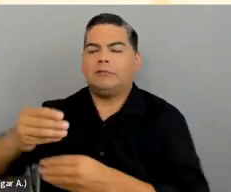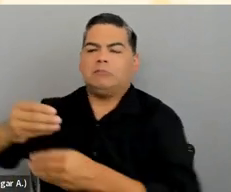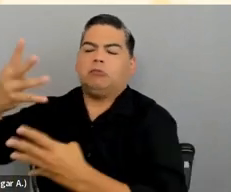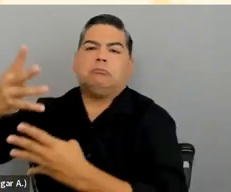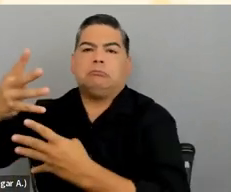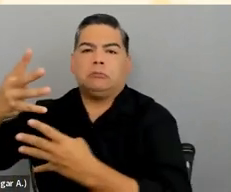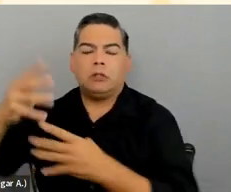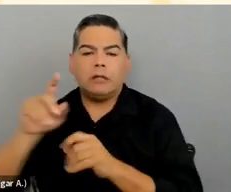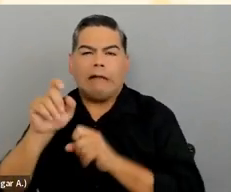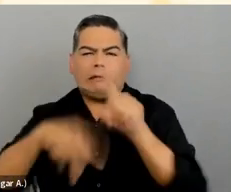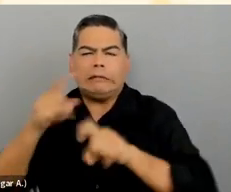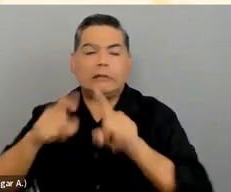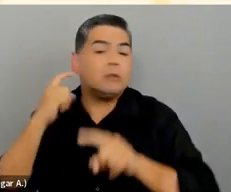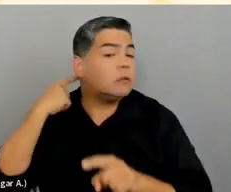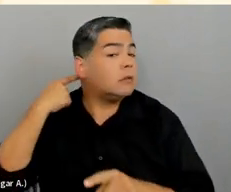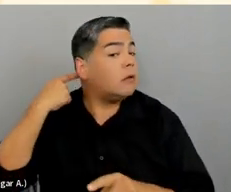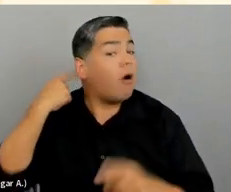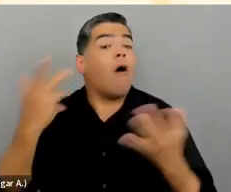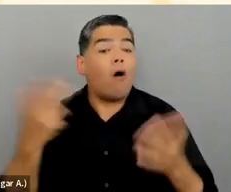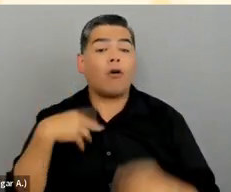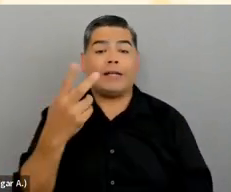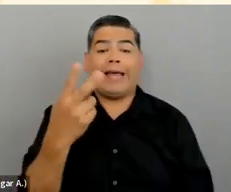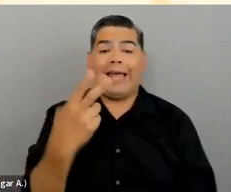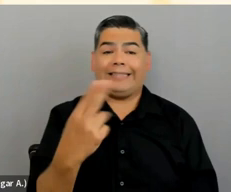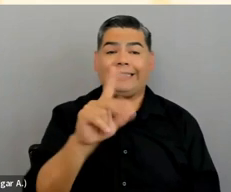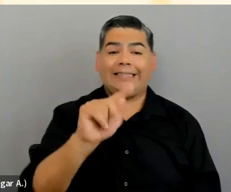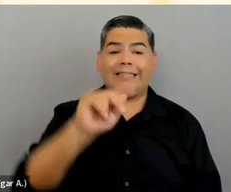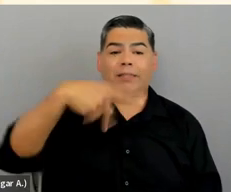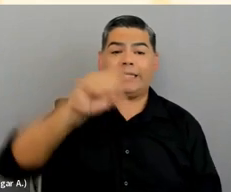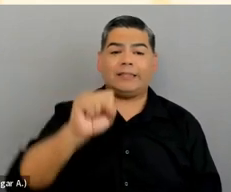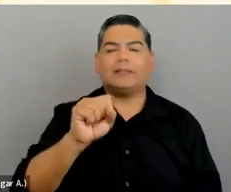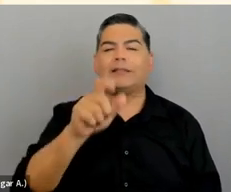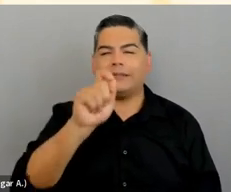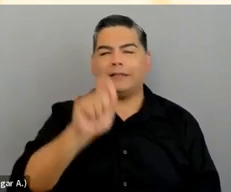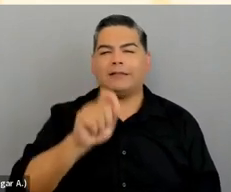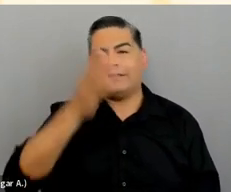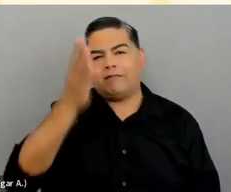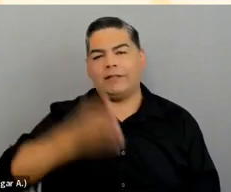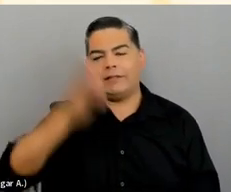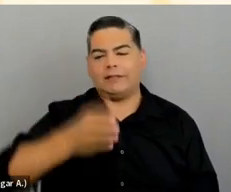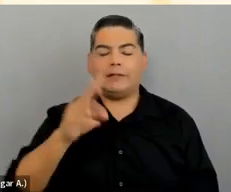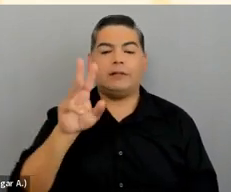Or you can visit HTTPS, colon, forward slash, forward slash, menti,